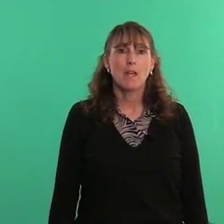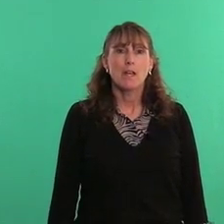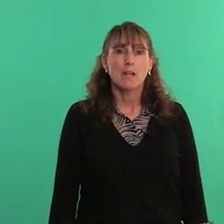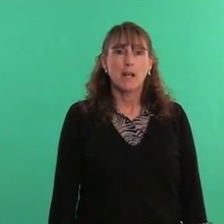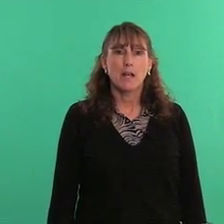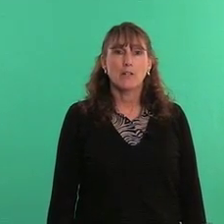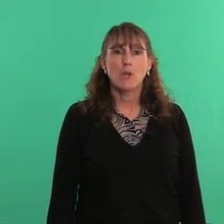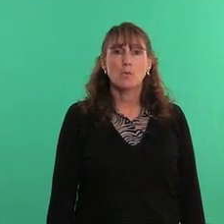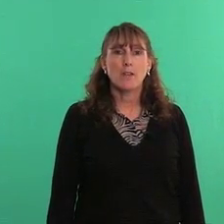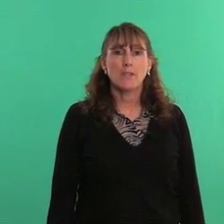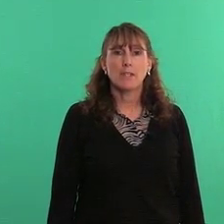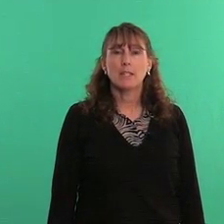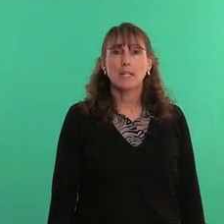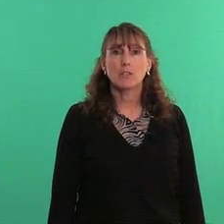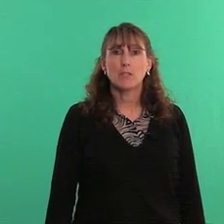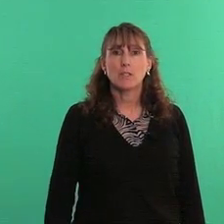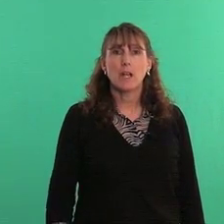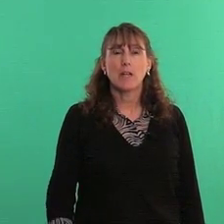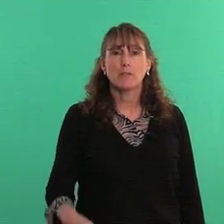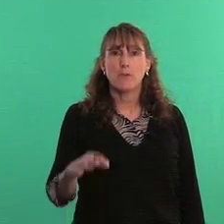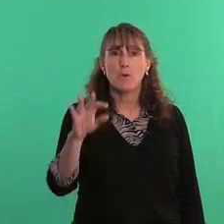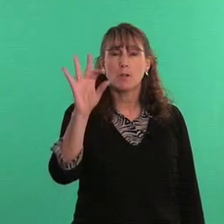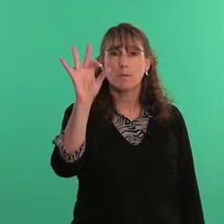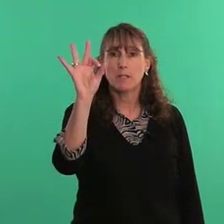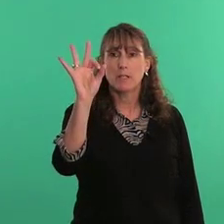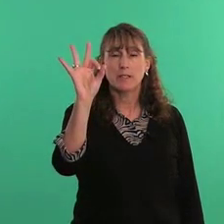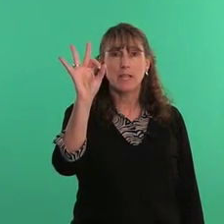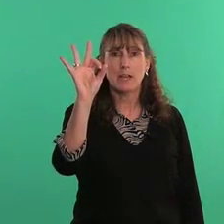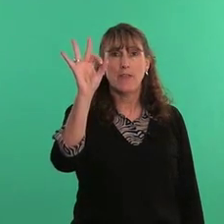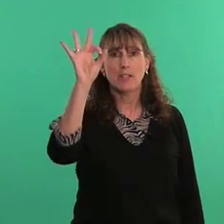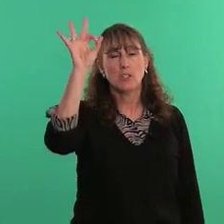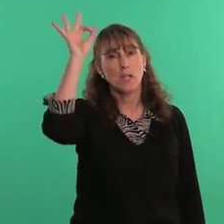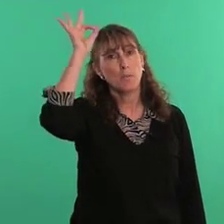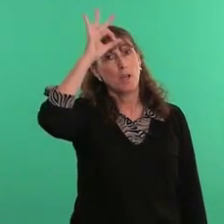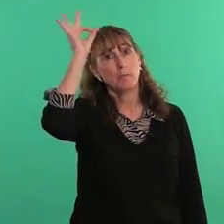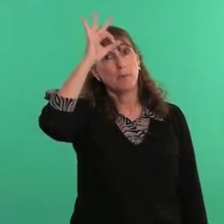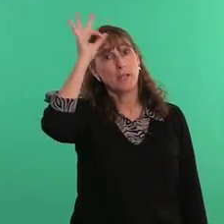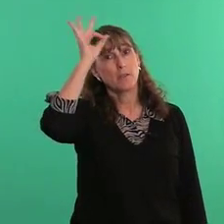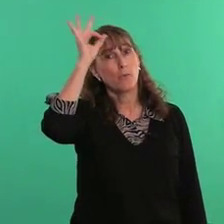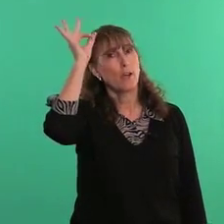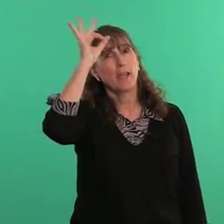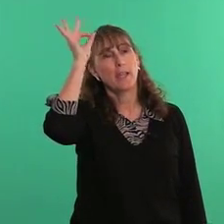know nothing, ignorant, uninformed the F handshape up by your forehead